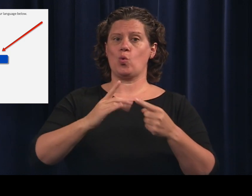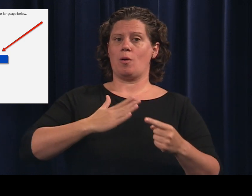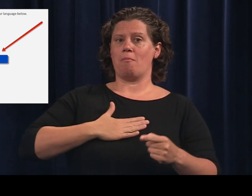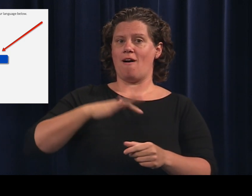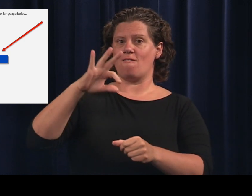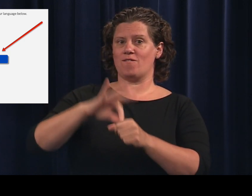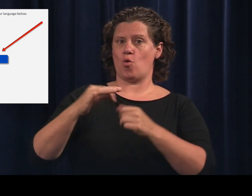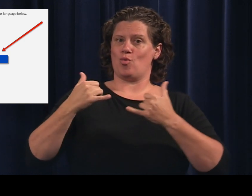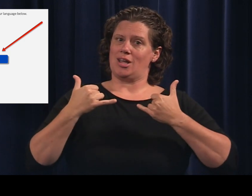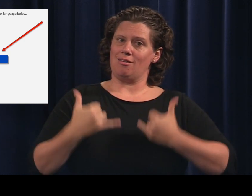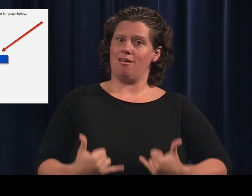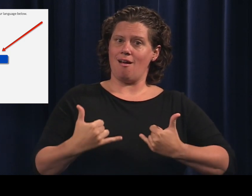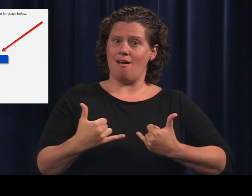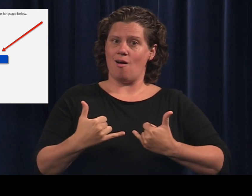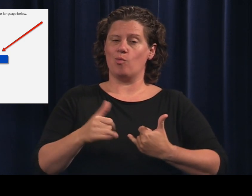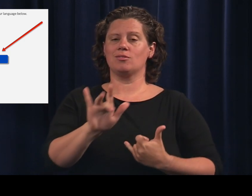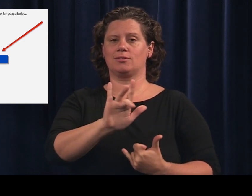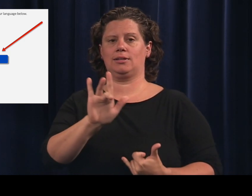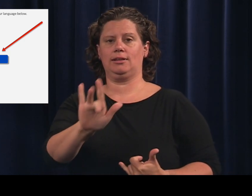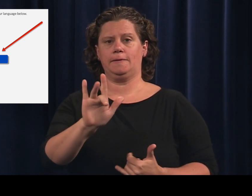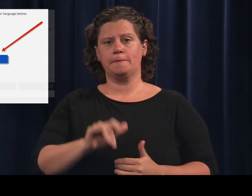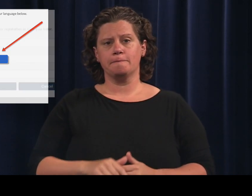Click the button: Go to My Vote Now.